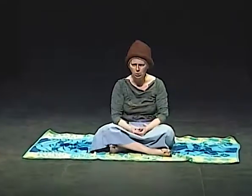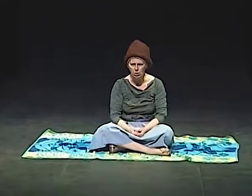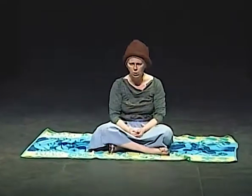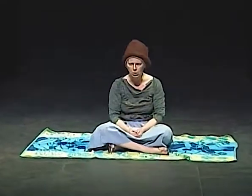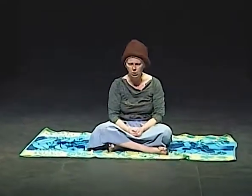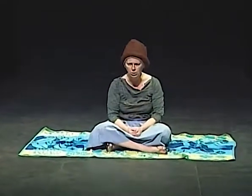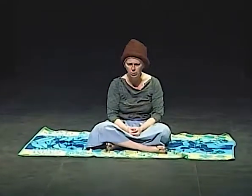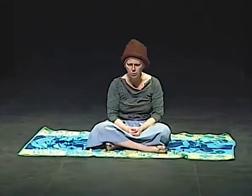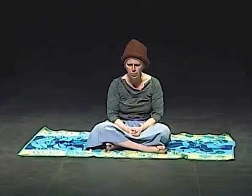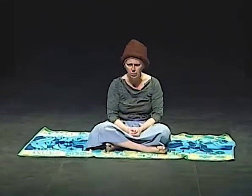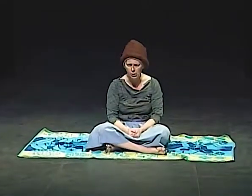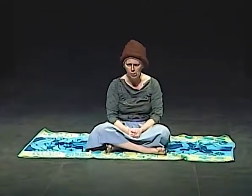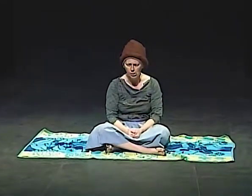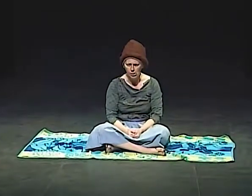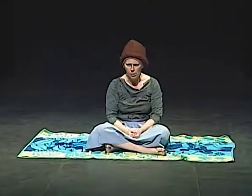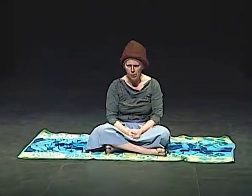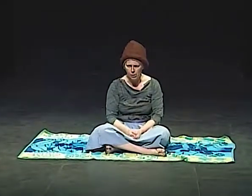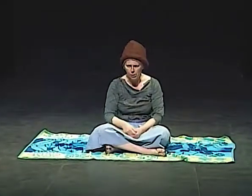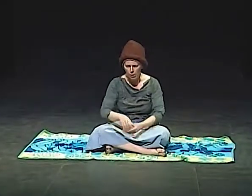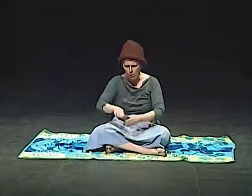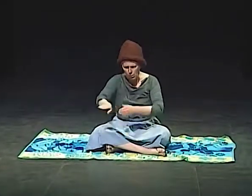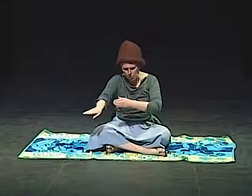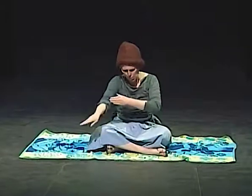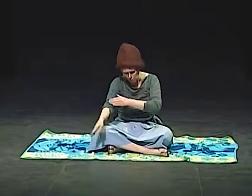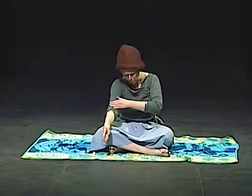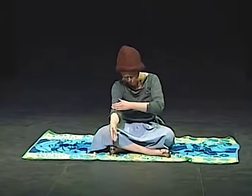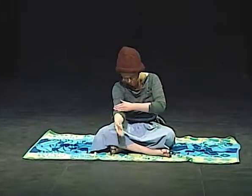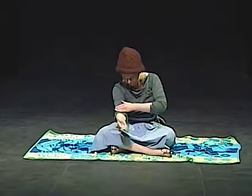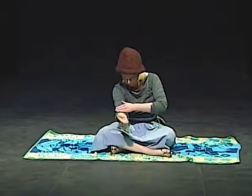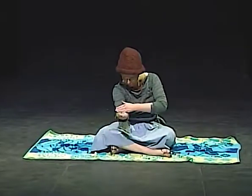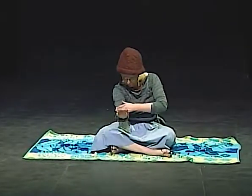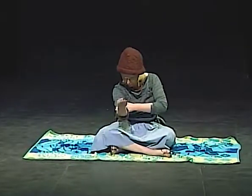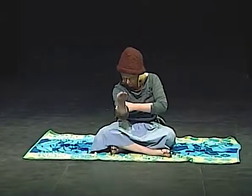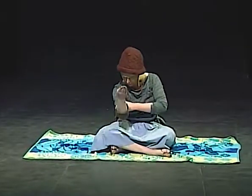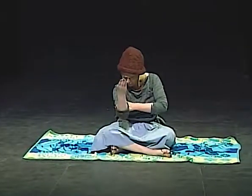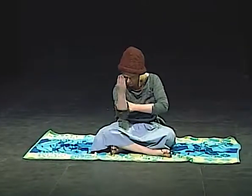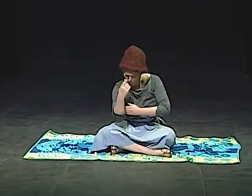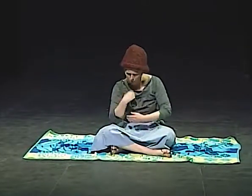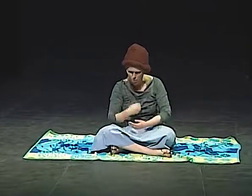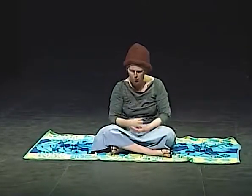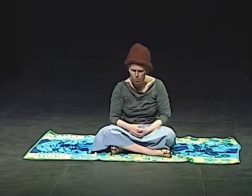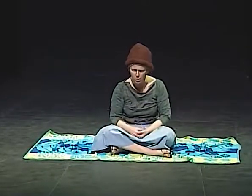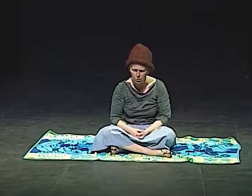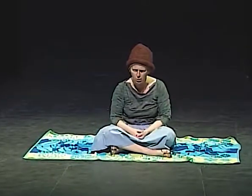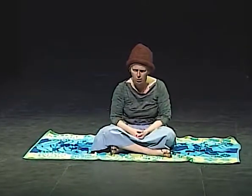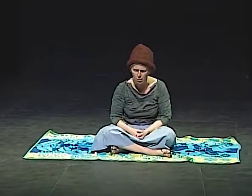I WATCHED THE PHONE ALL NIGHT AND INTO THE MORNING.